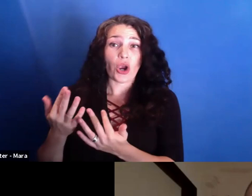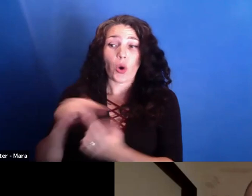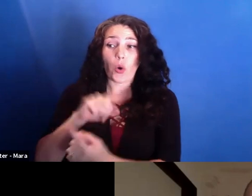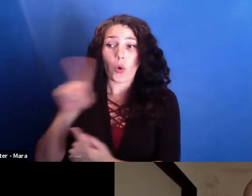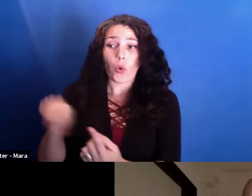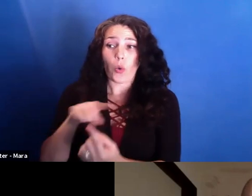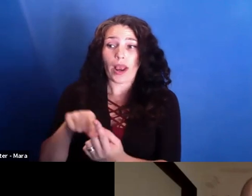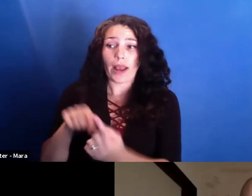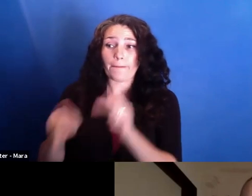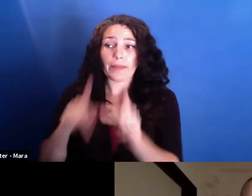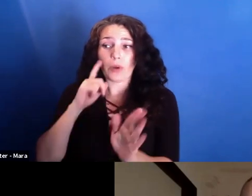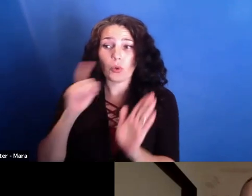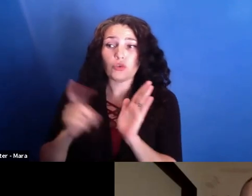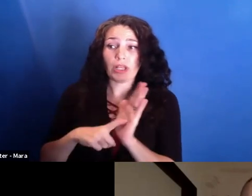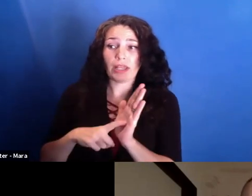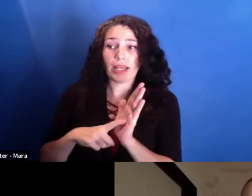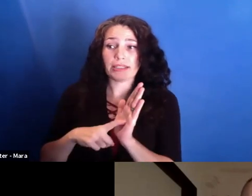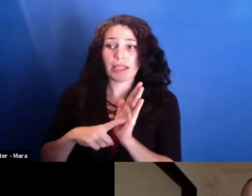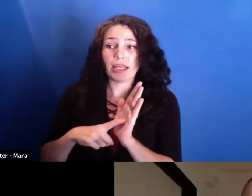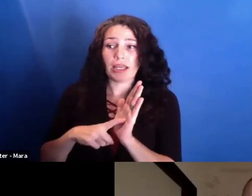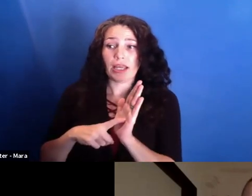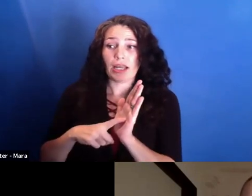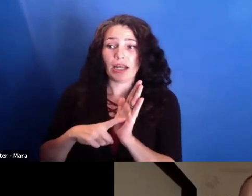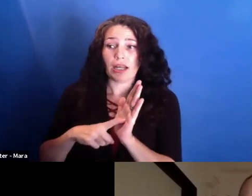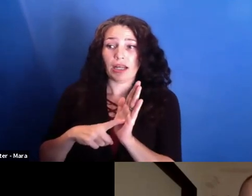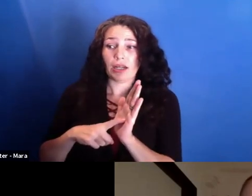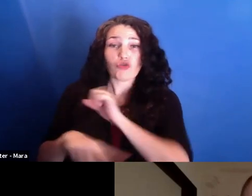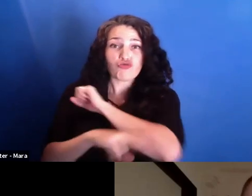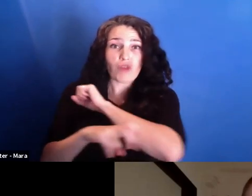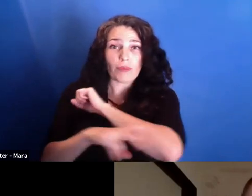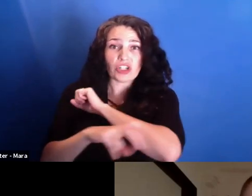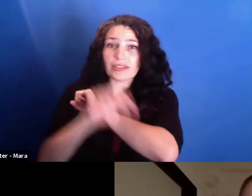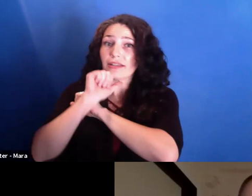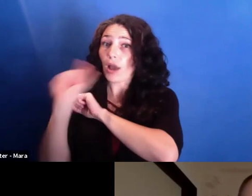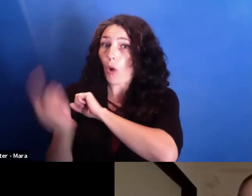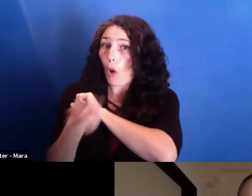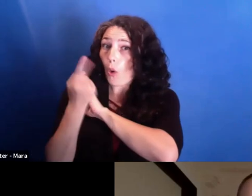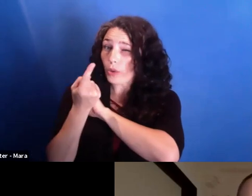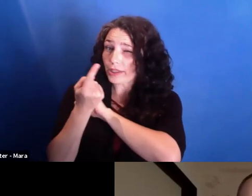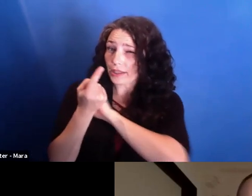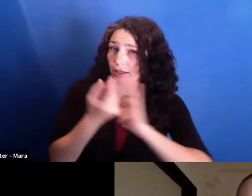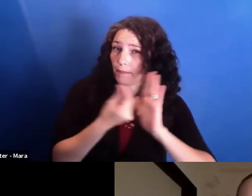We're not talking only about money. Corruption, and if the government is corrupt,